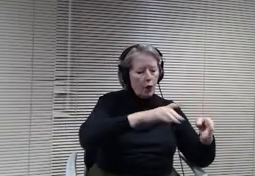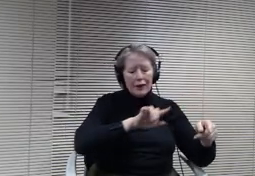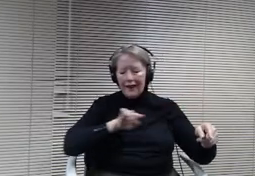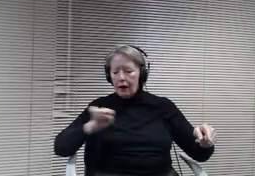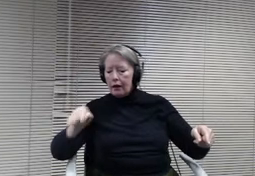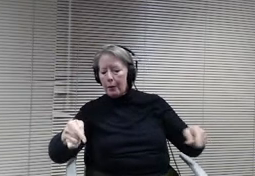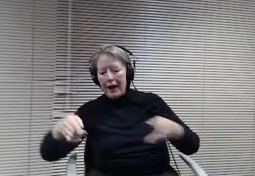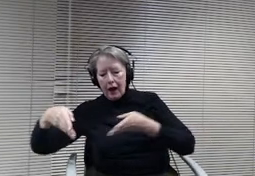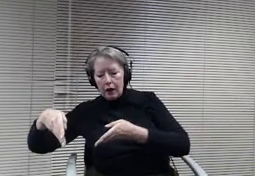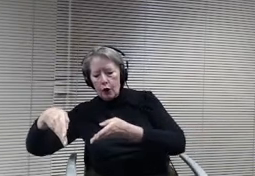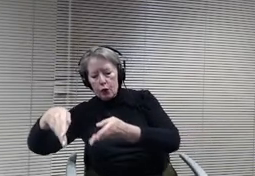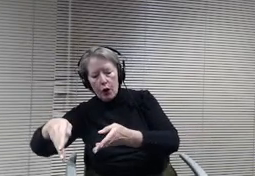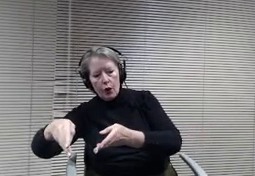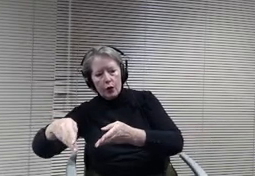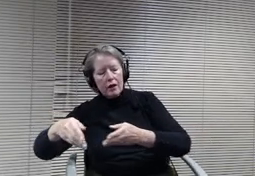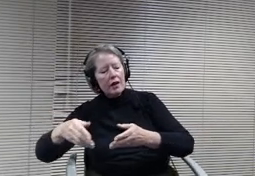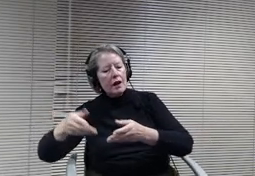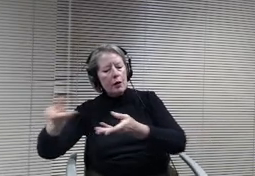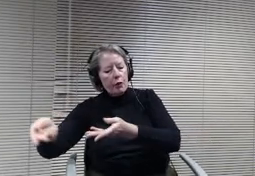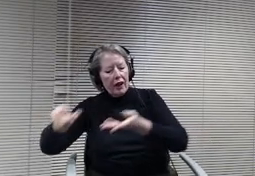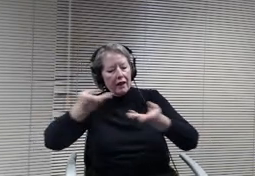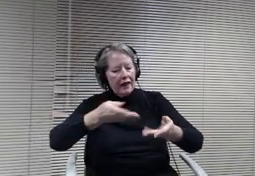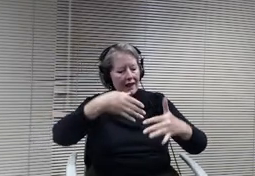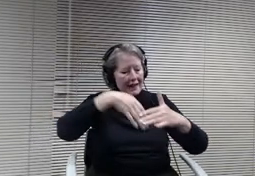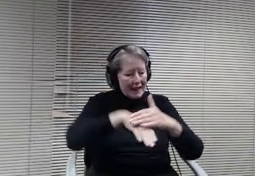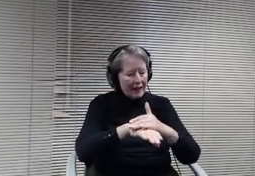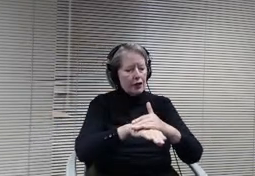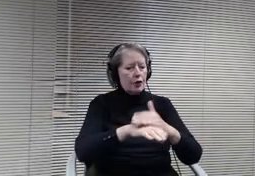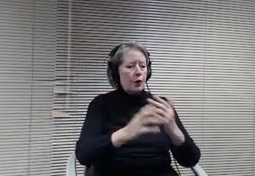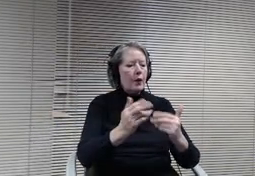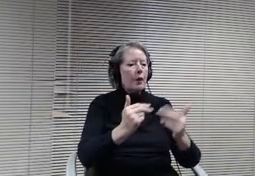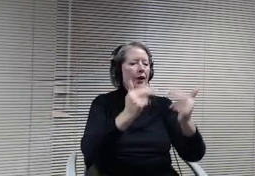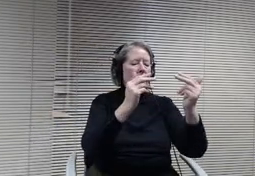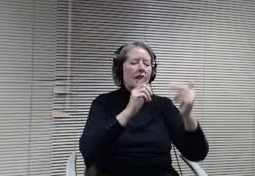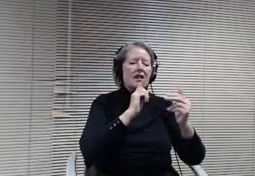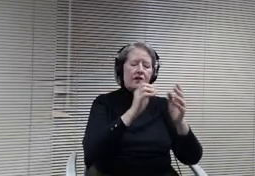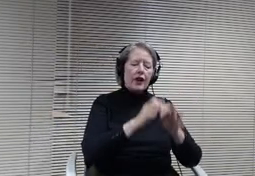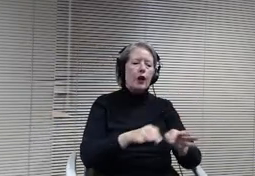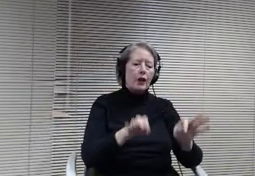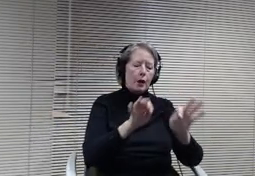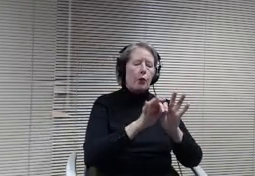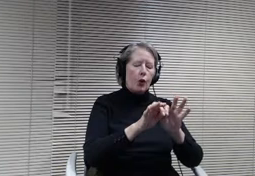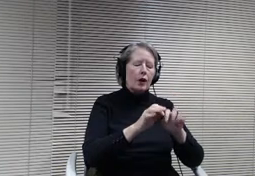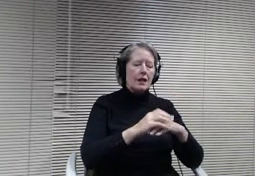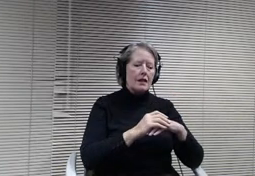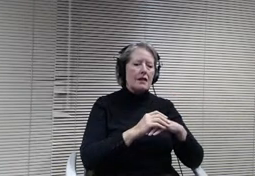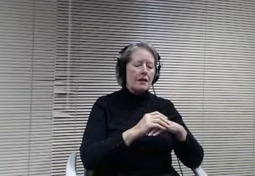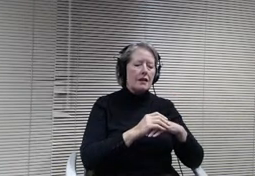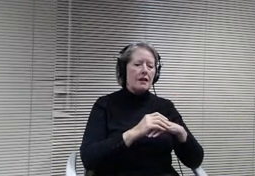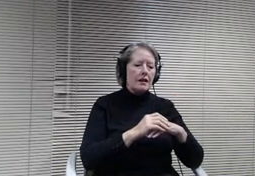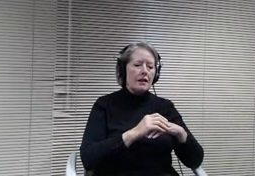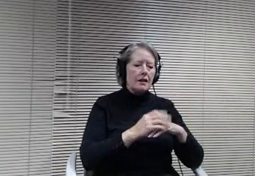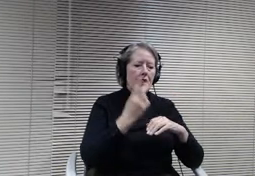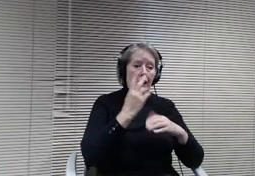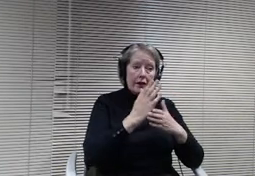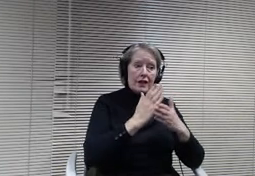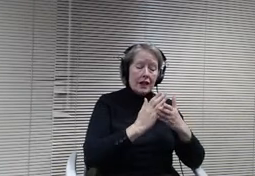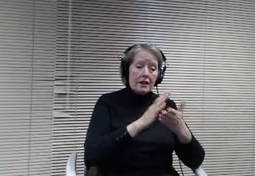That is really critical as we talk to other schools, making sure that that is there. I've seen some schools were in Indiana. That's right in the